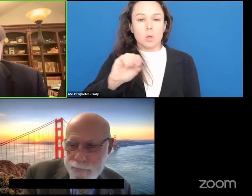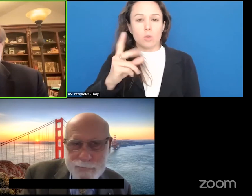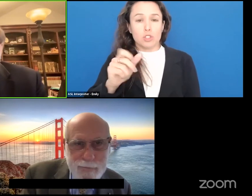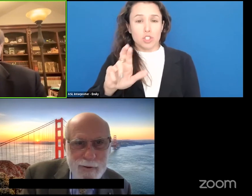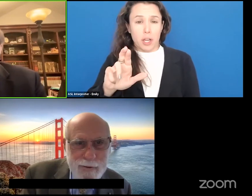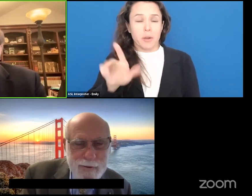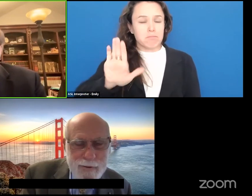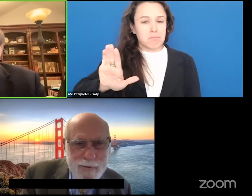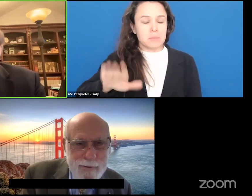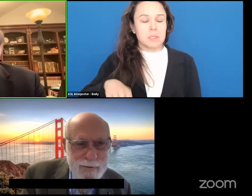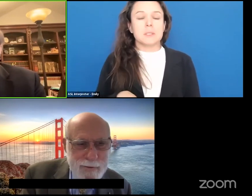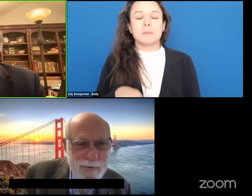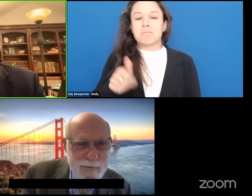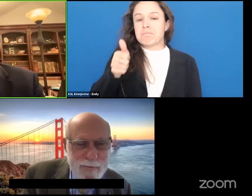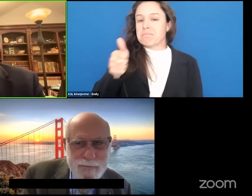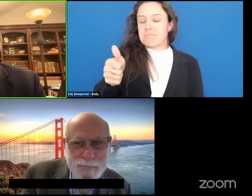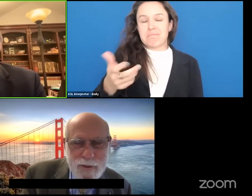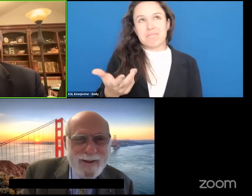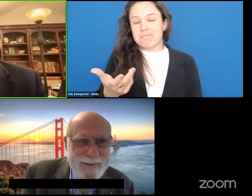Now Vint doesn't really need to an introduction.